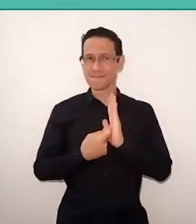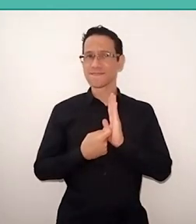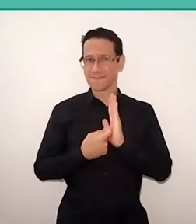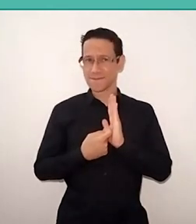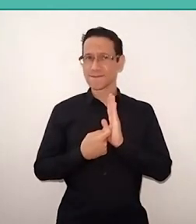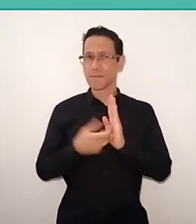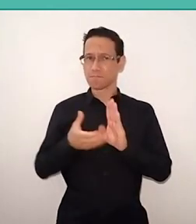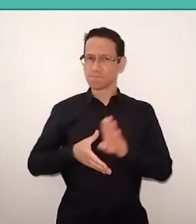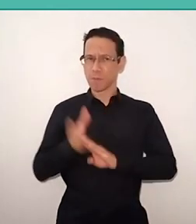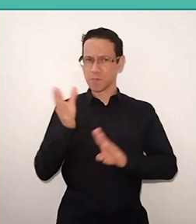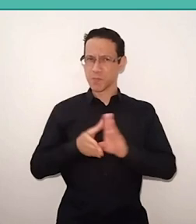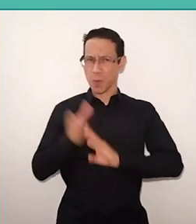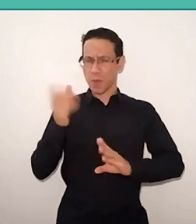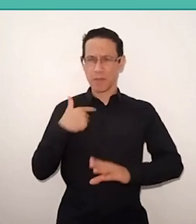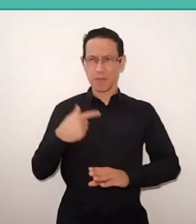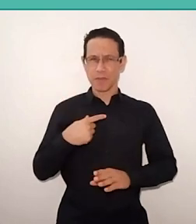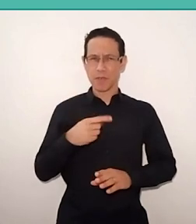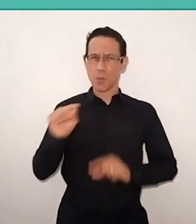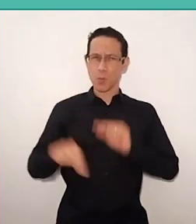about Paulo Freire and multiculturalism,